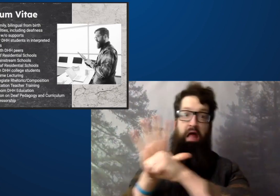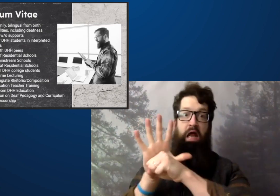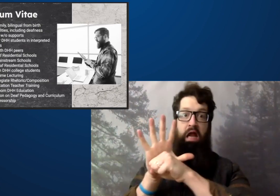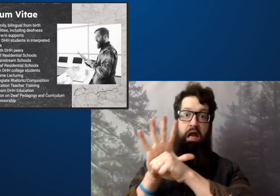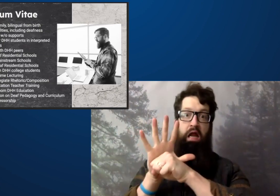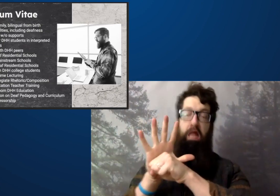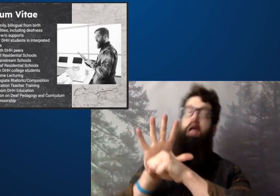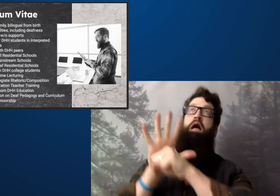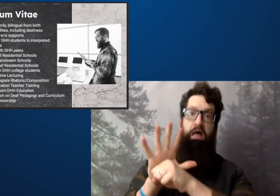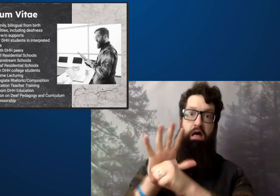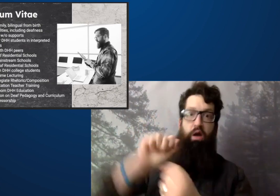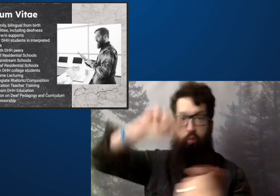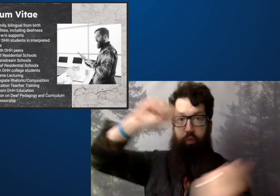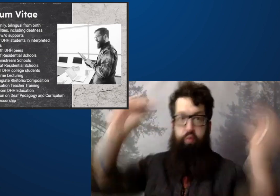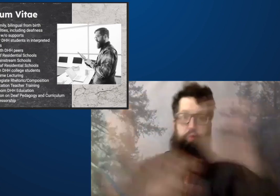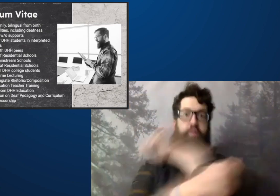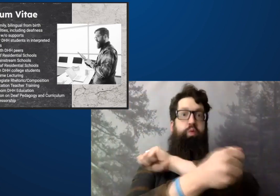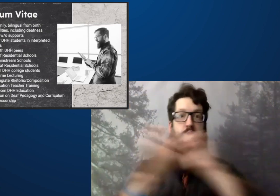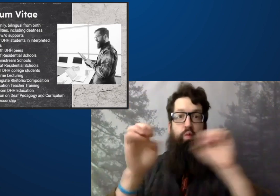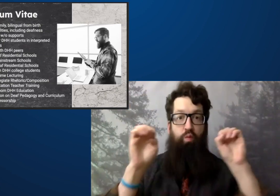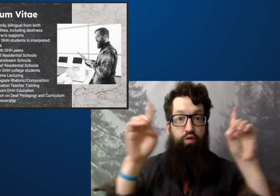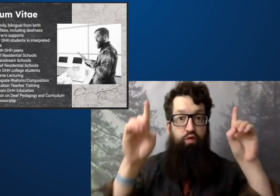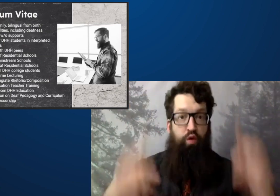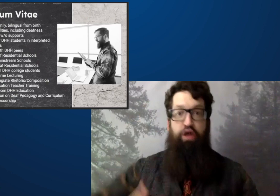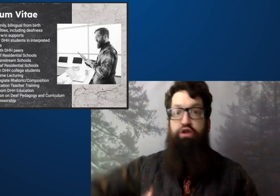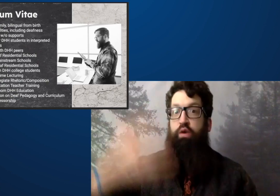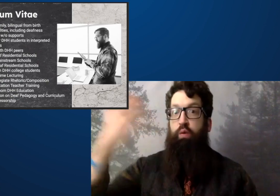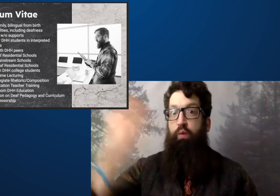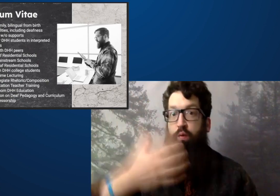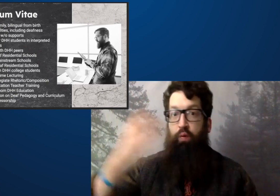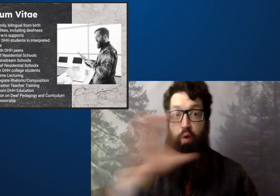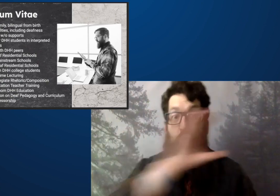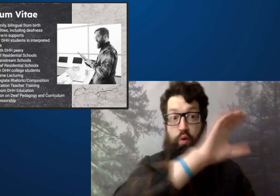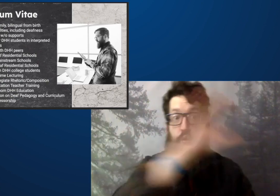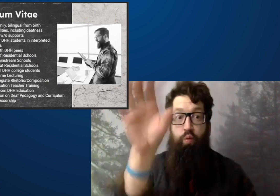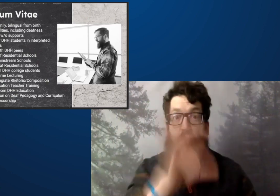As everyone has experienced,